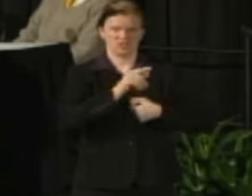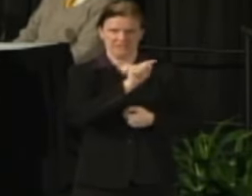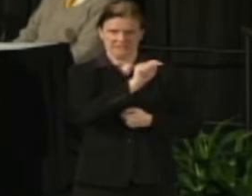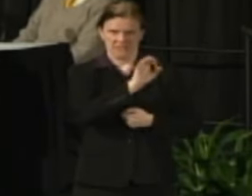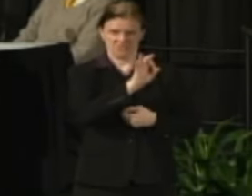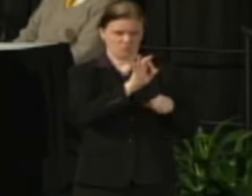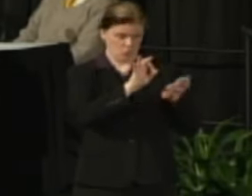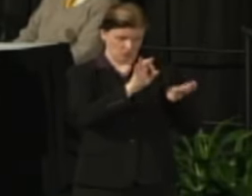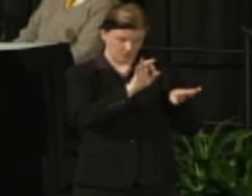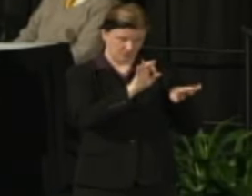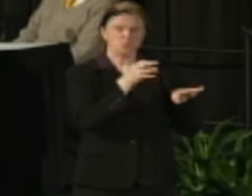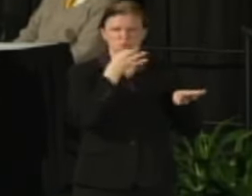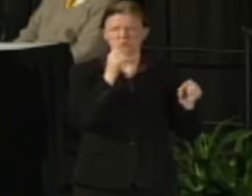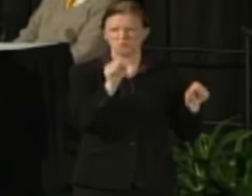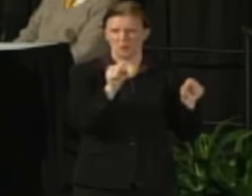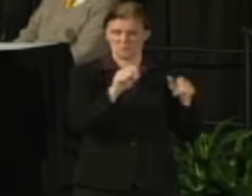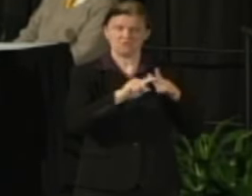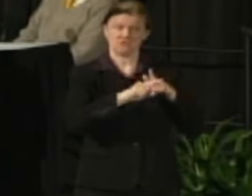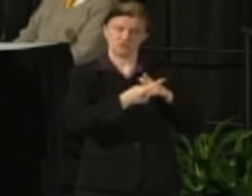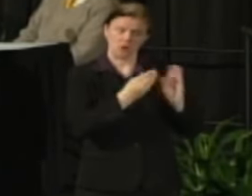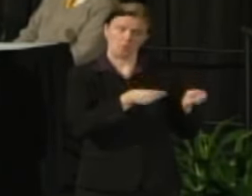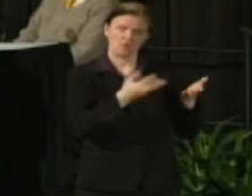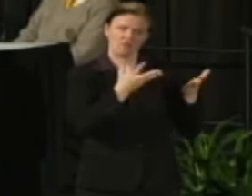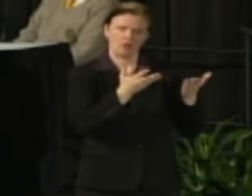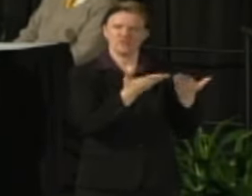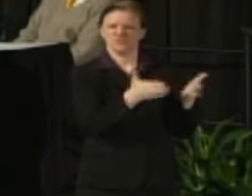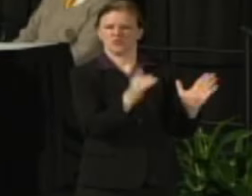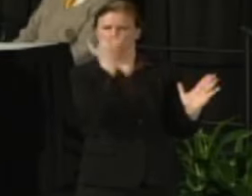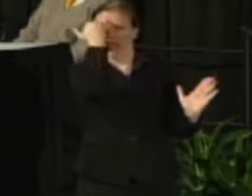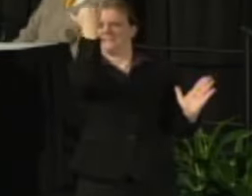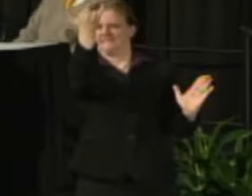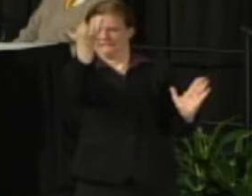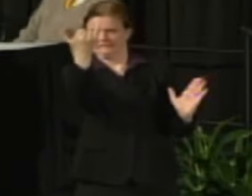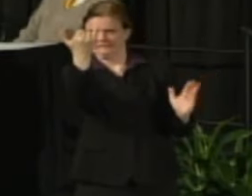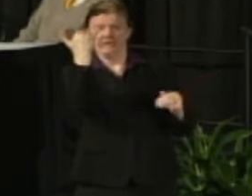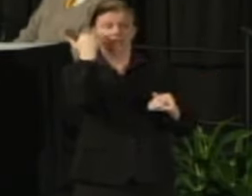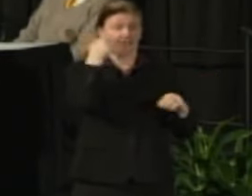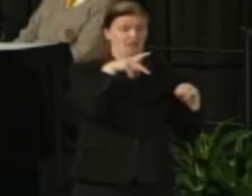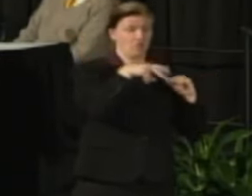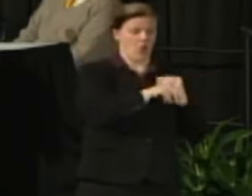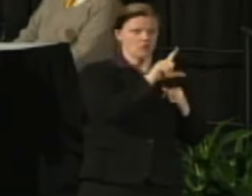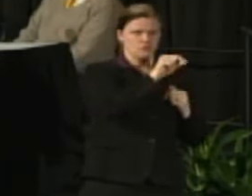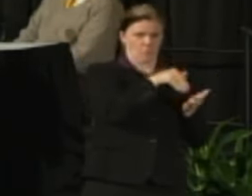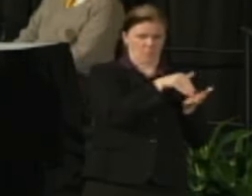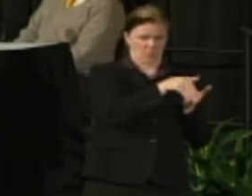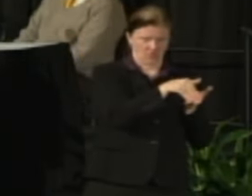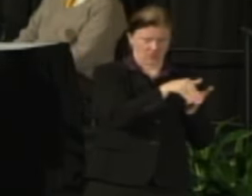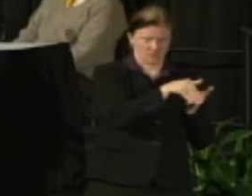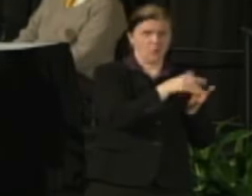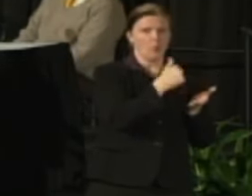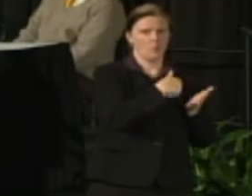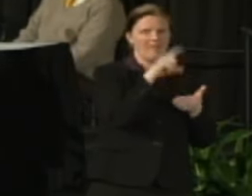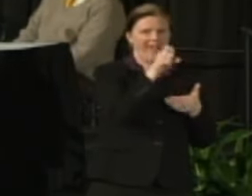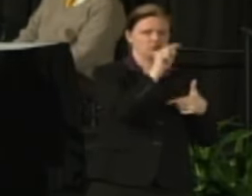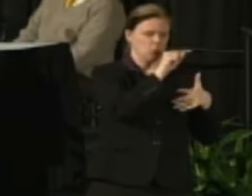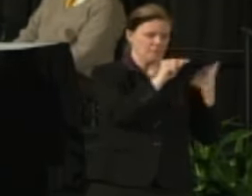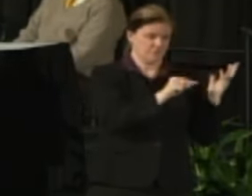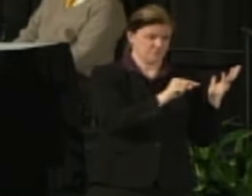to as soon as possible start to provide some general parameters in terms of what we would be looking at. I know at least initially right now we are looking at areas